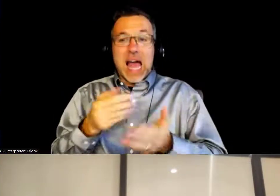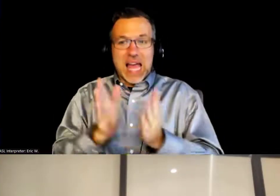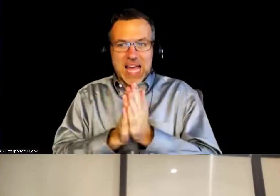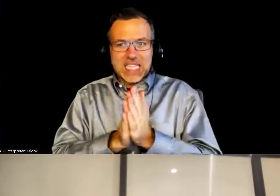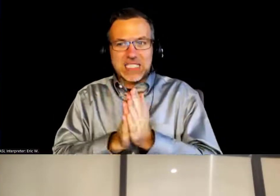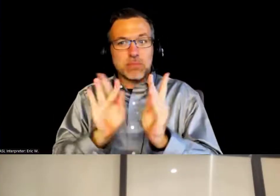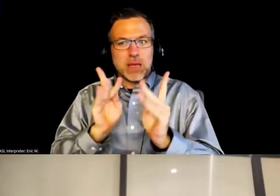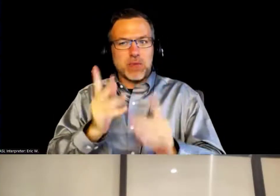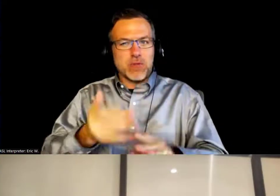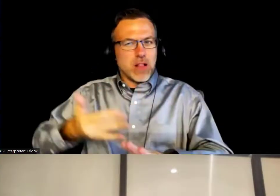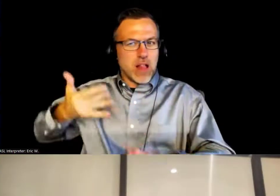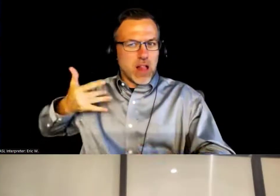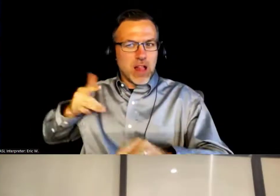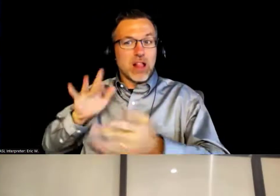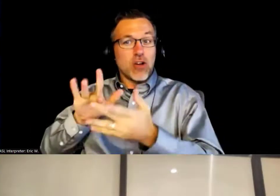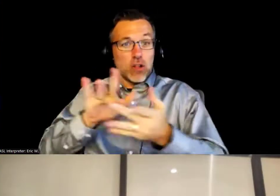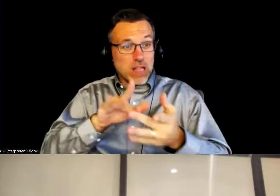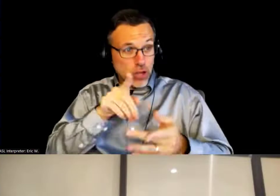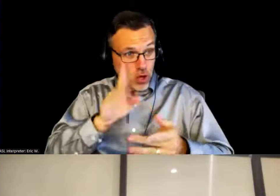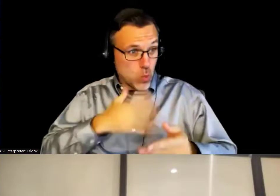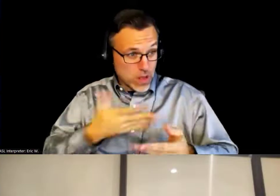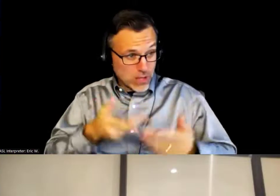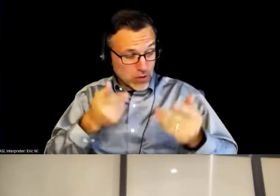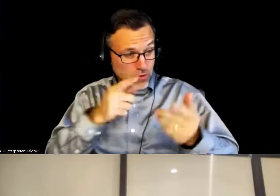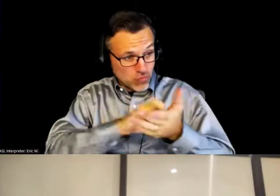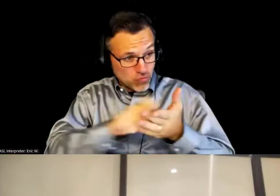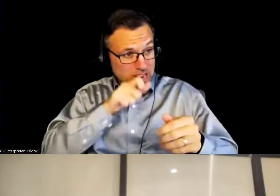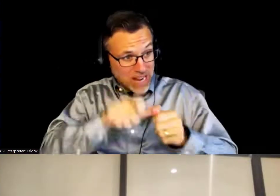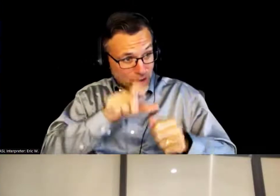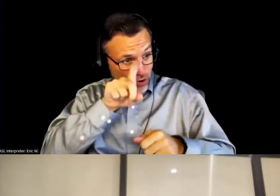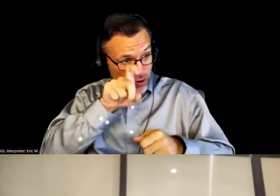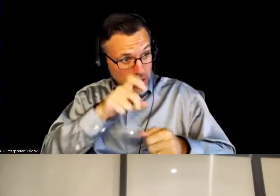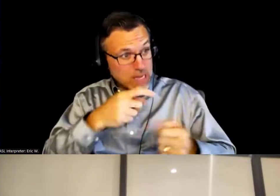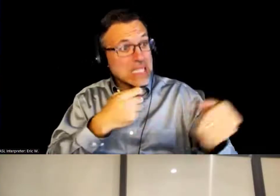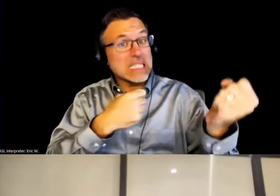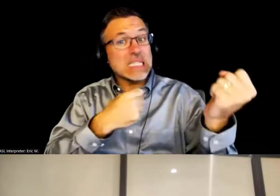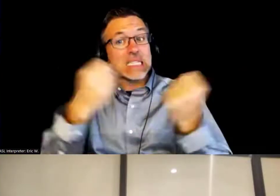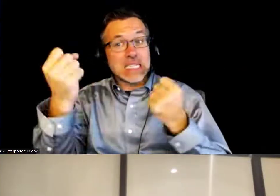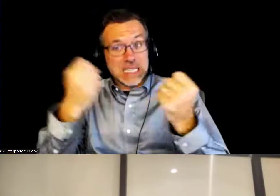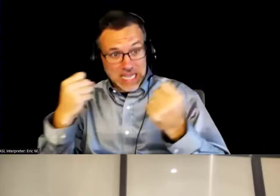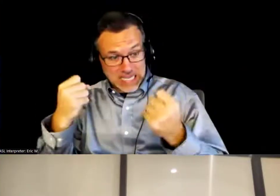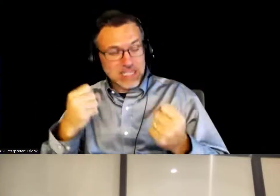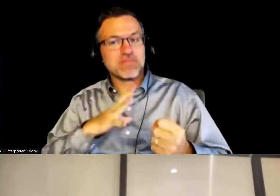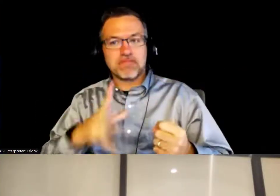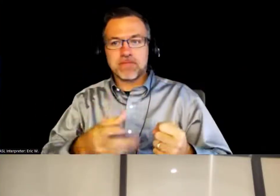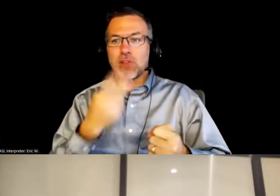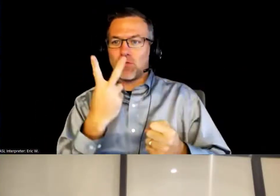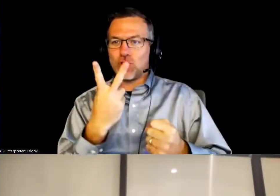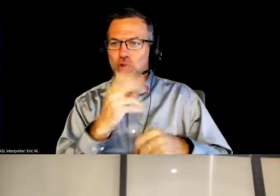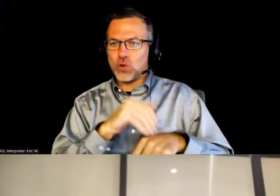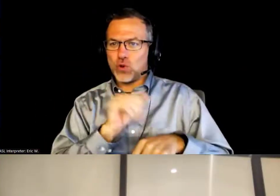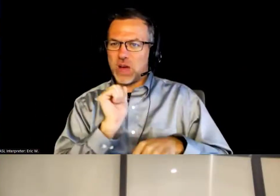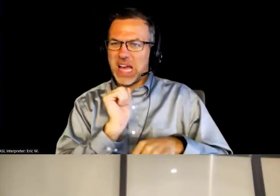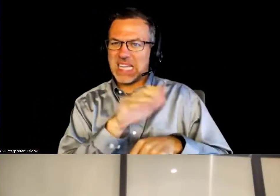and then once they agreed, I provided a .. . I think for two of them, I provided a potential first-draft letter,